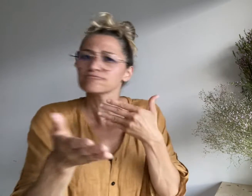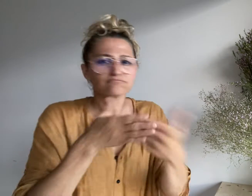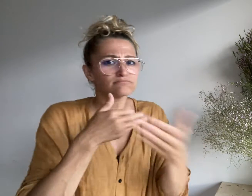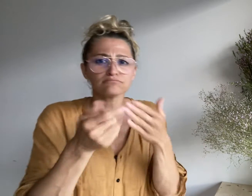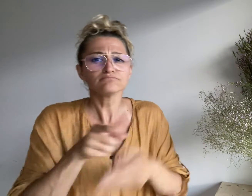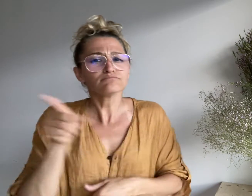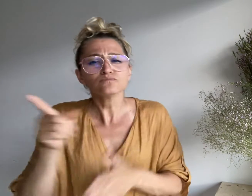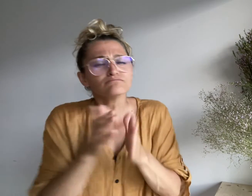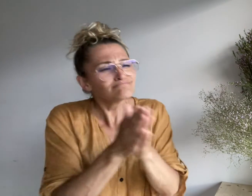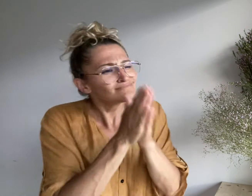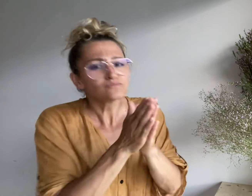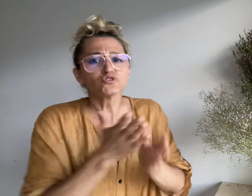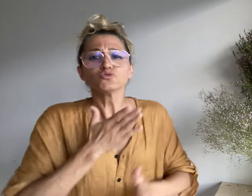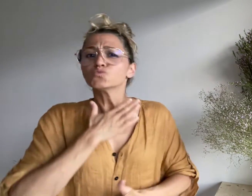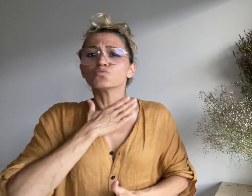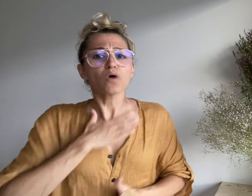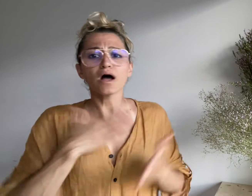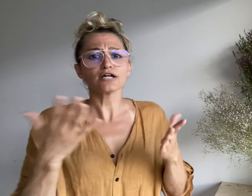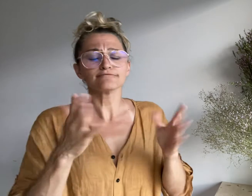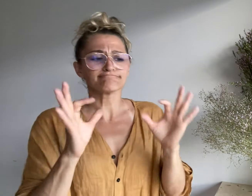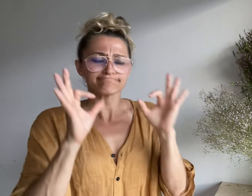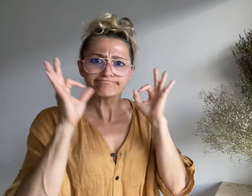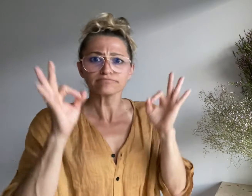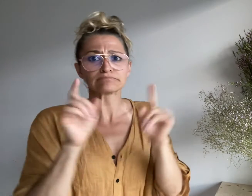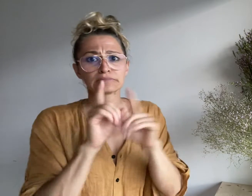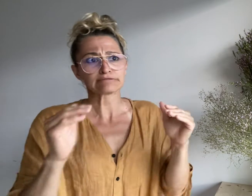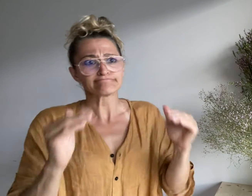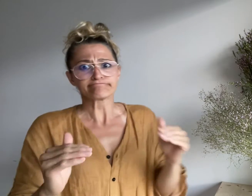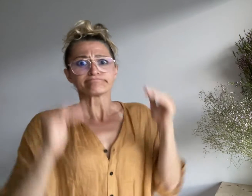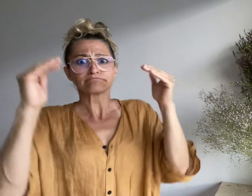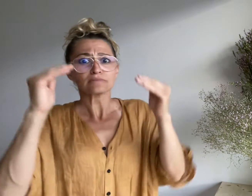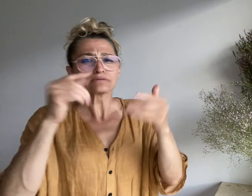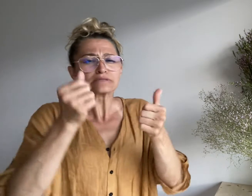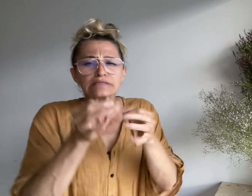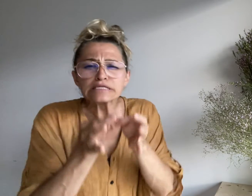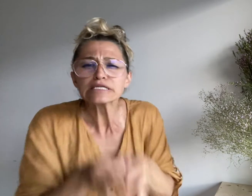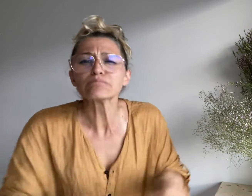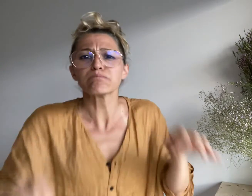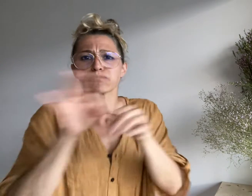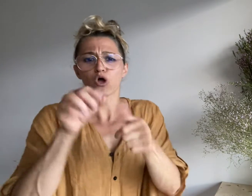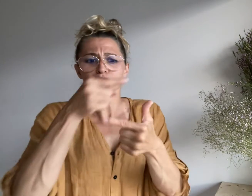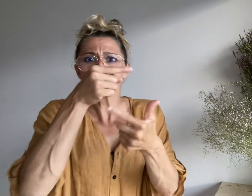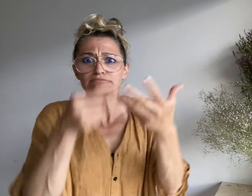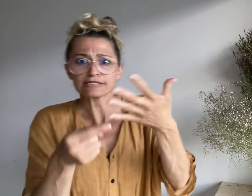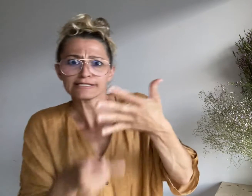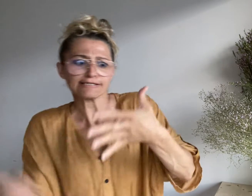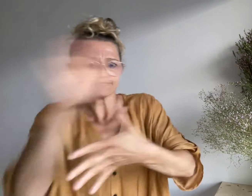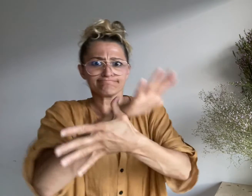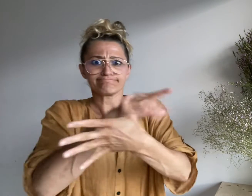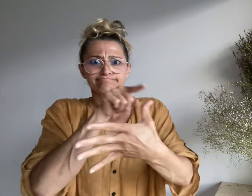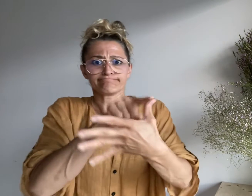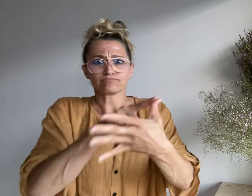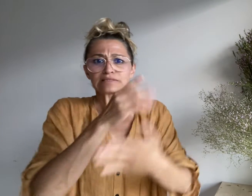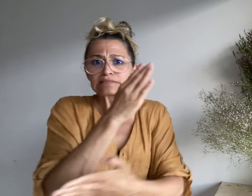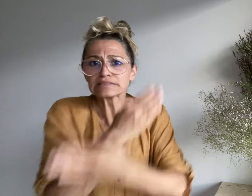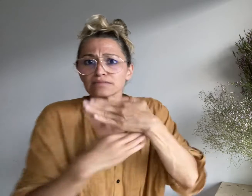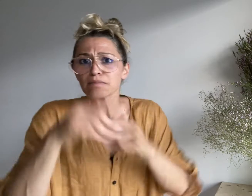but he wants higher priority for disabled people